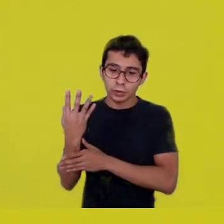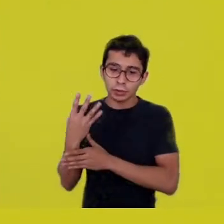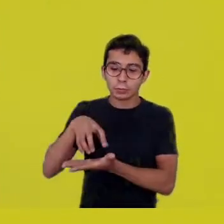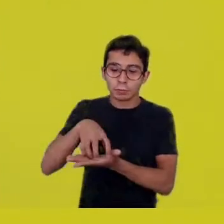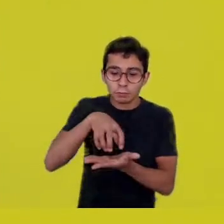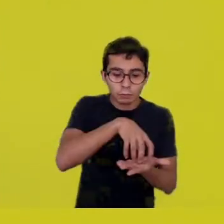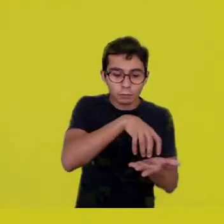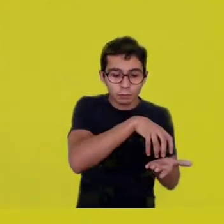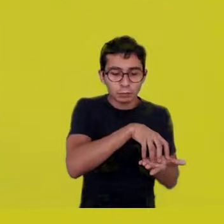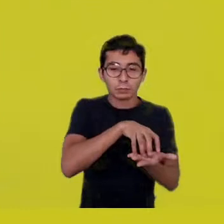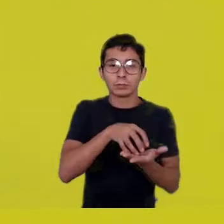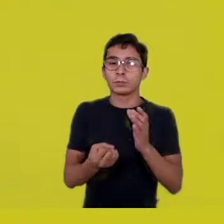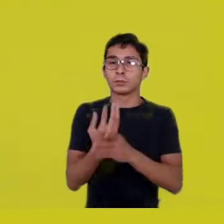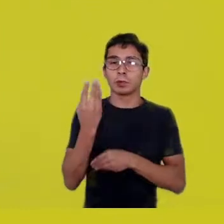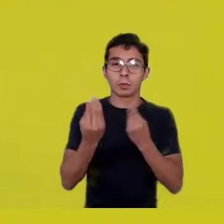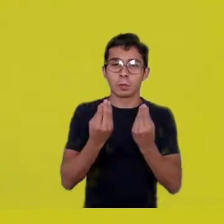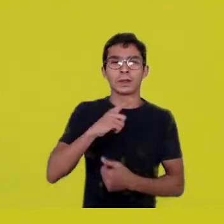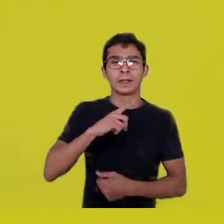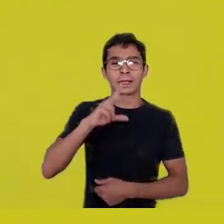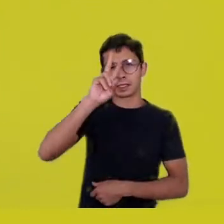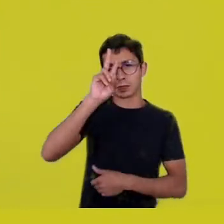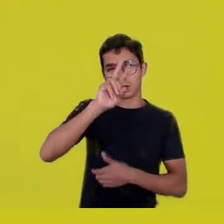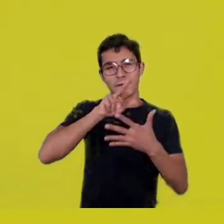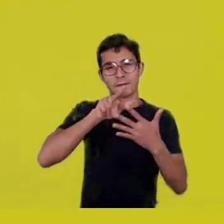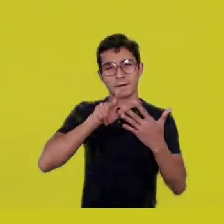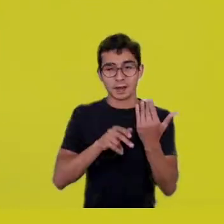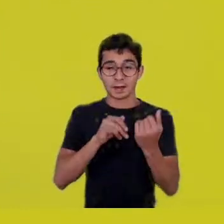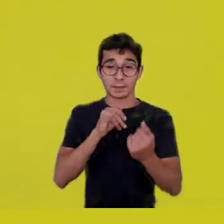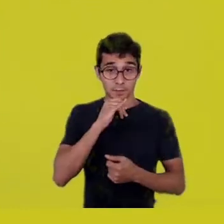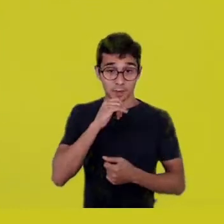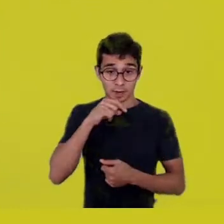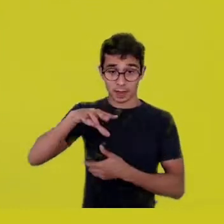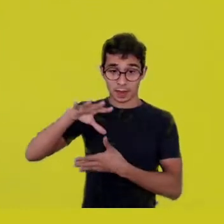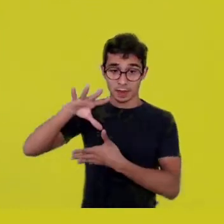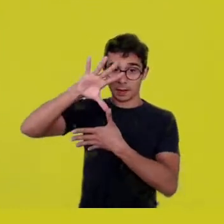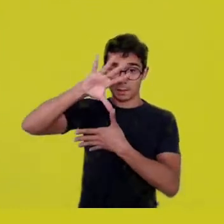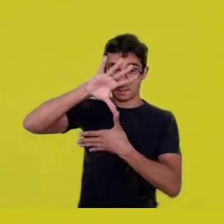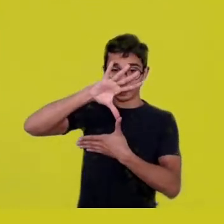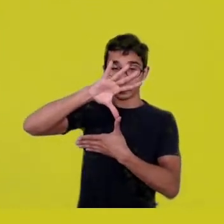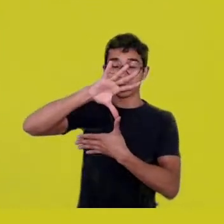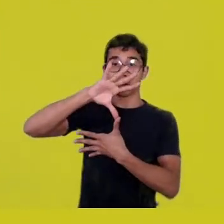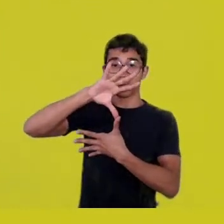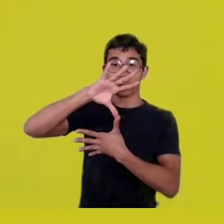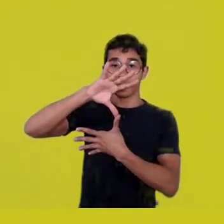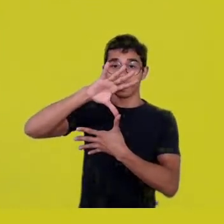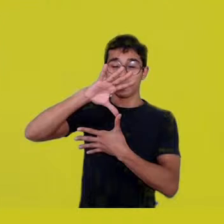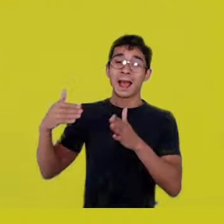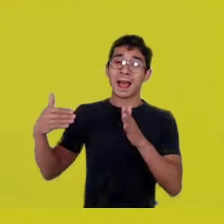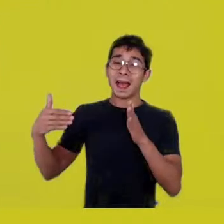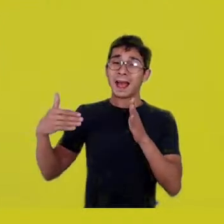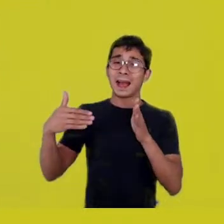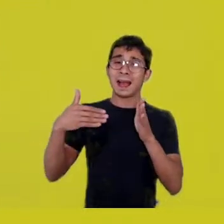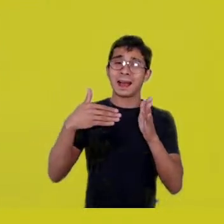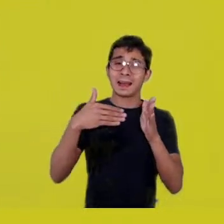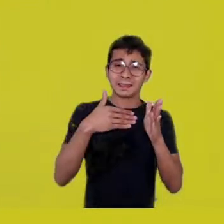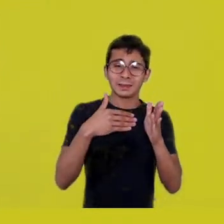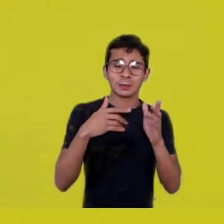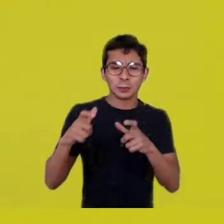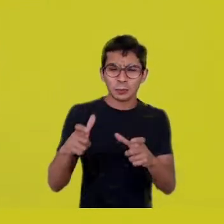and if you look, from Central America down to Tierra del Fuego, there are stories about the origins of these peoples,